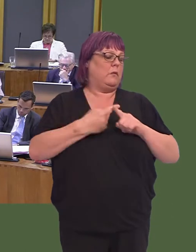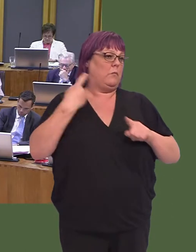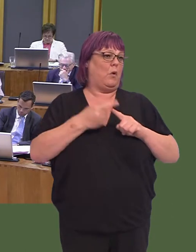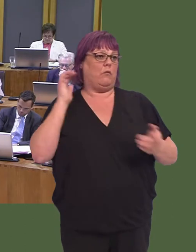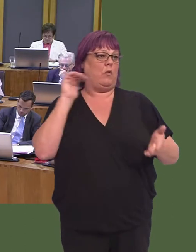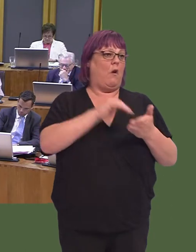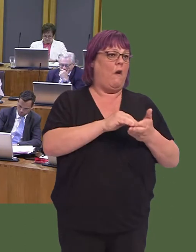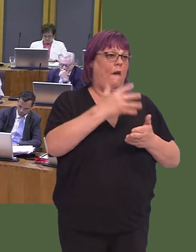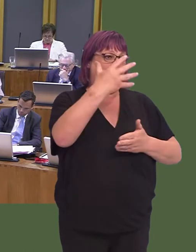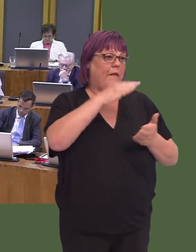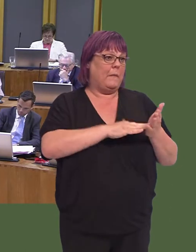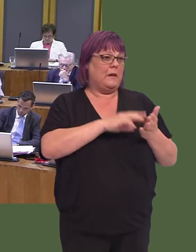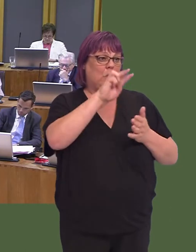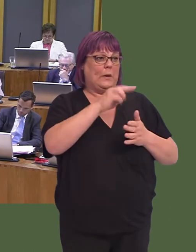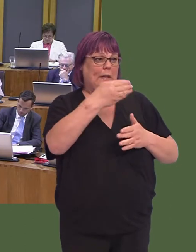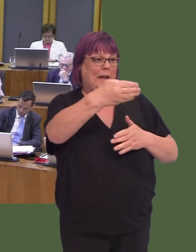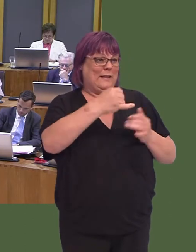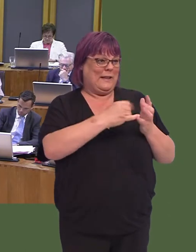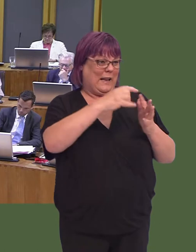eight minutes, with a typical response time of five minutes and 29 seconds.